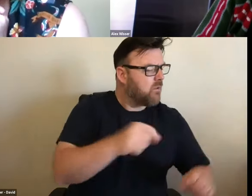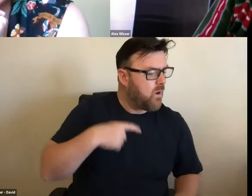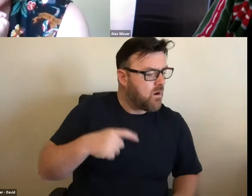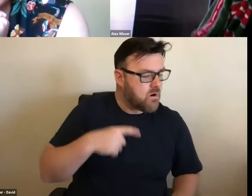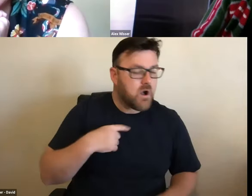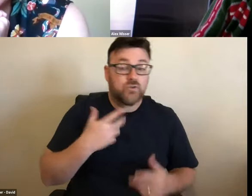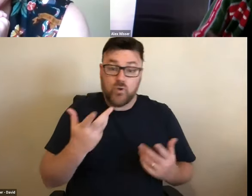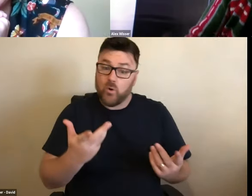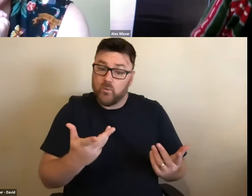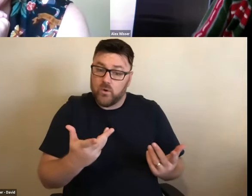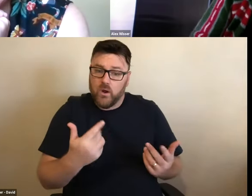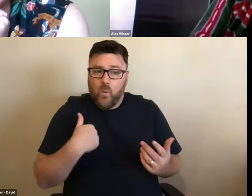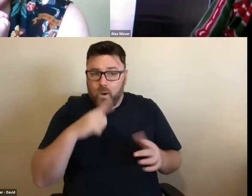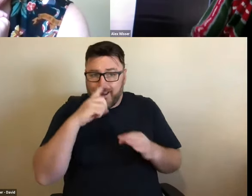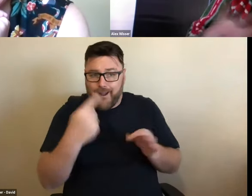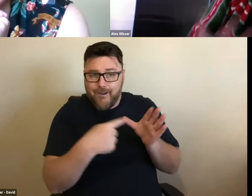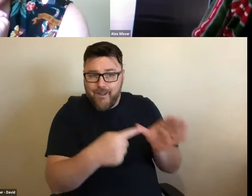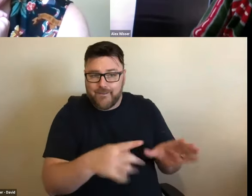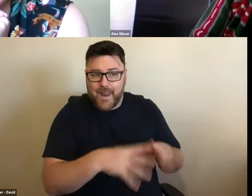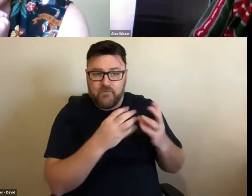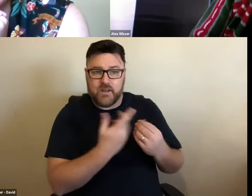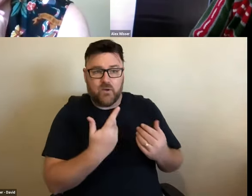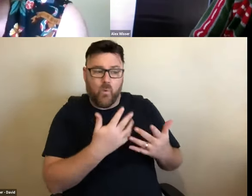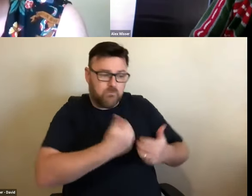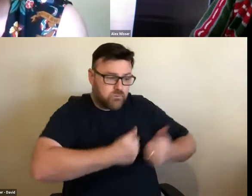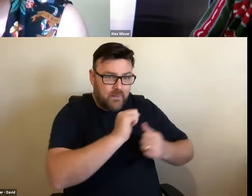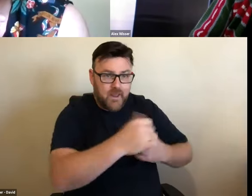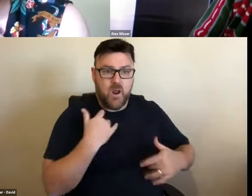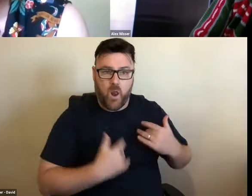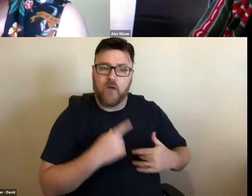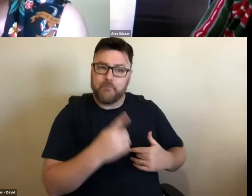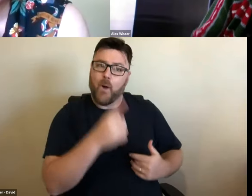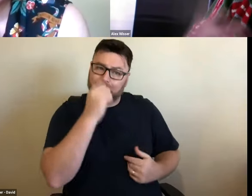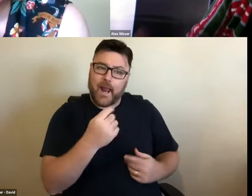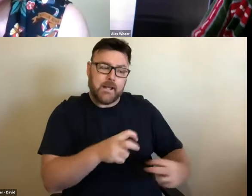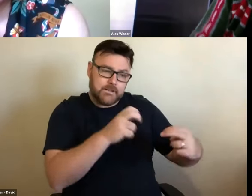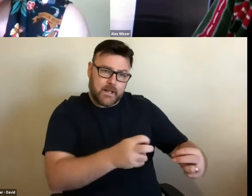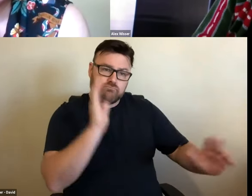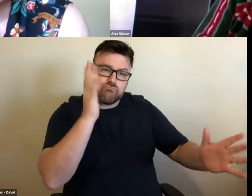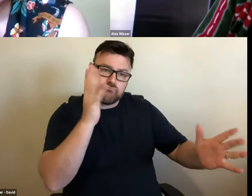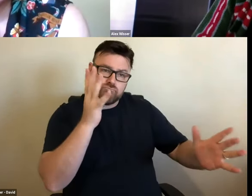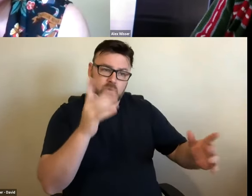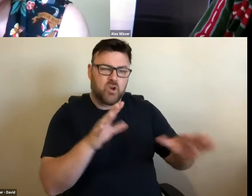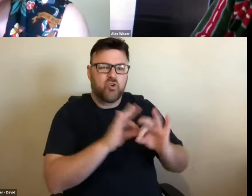maybe there are ways we can have a conversation instead of yelling at each other. >> MARY JANE WARFIELD: Yes. Absolutely. Alex, I have one